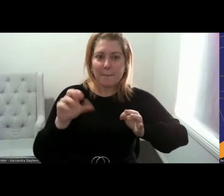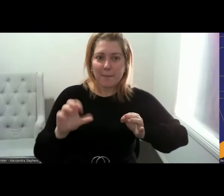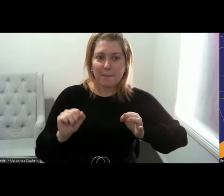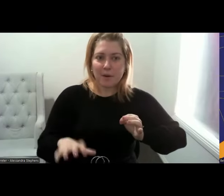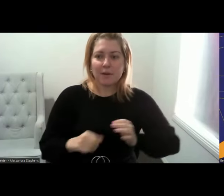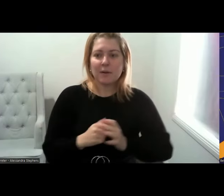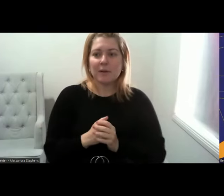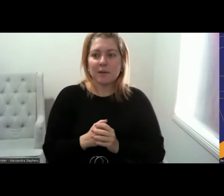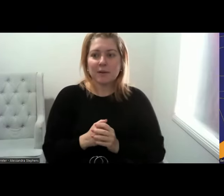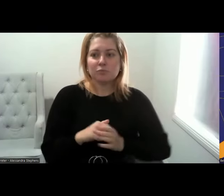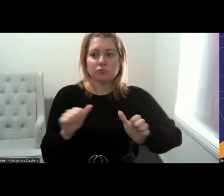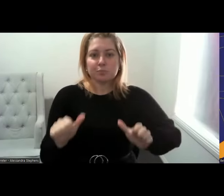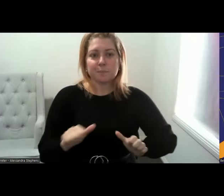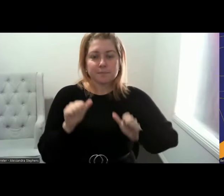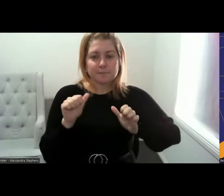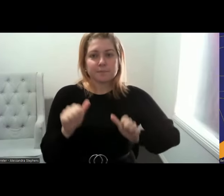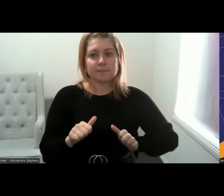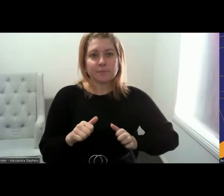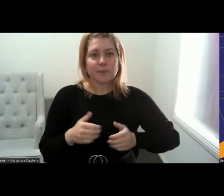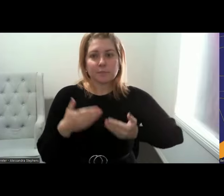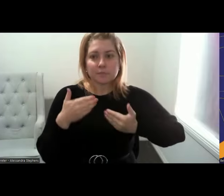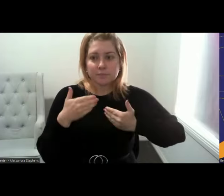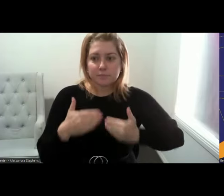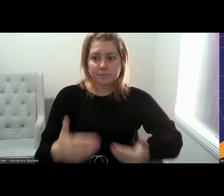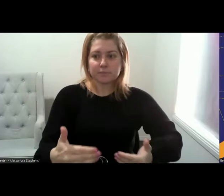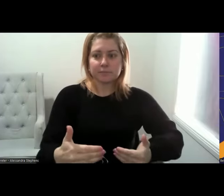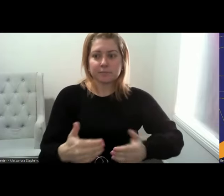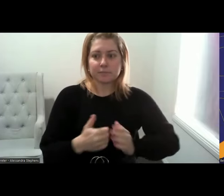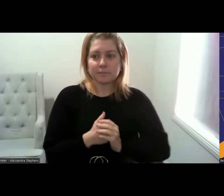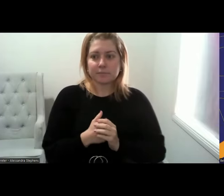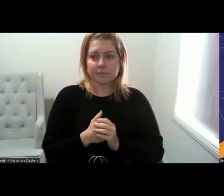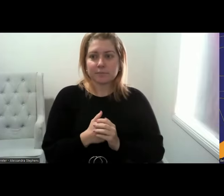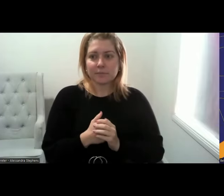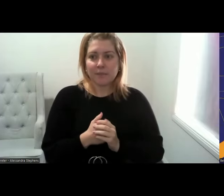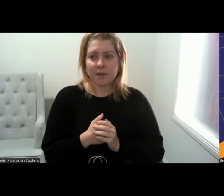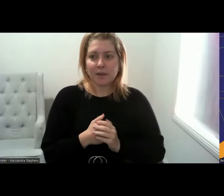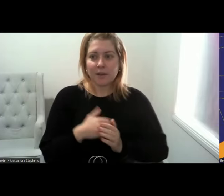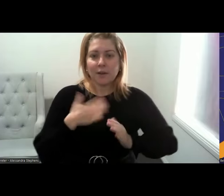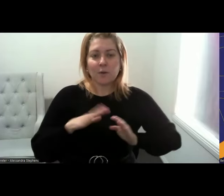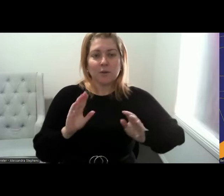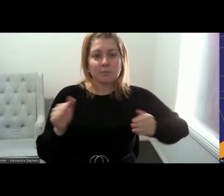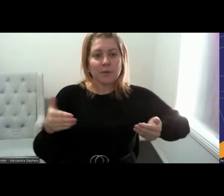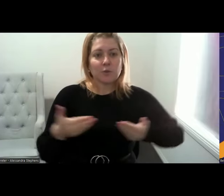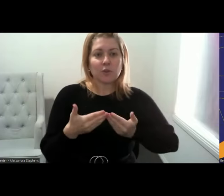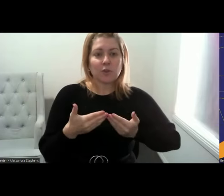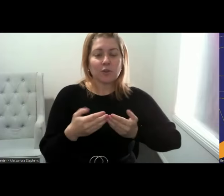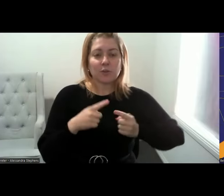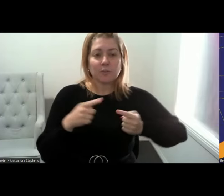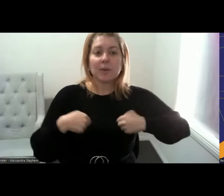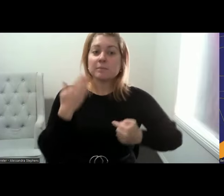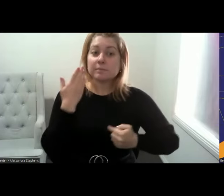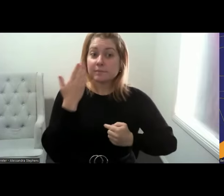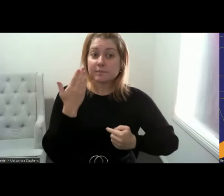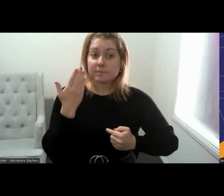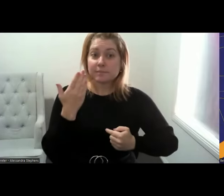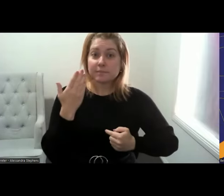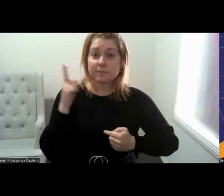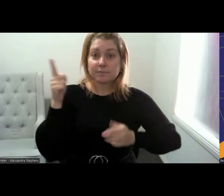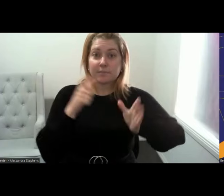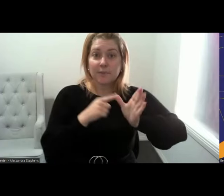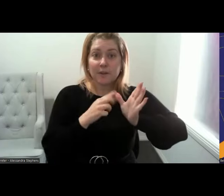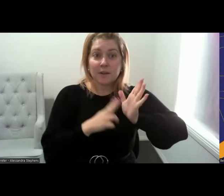Okay, so moving on. But now like to introduce to all our keynote speaker and Anita Brown major.